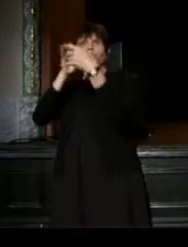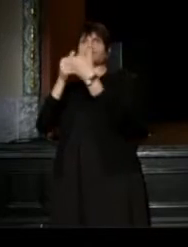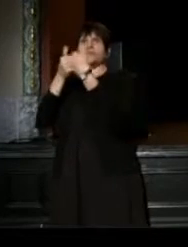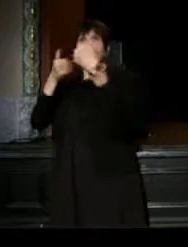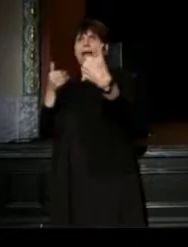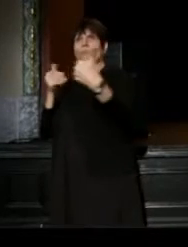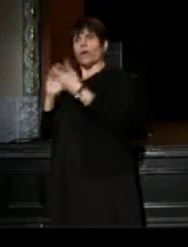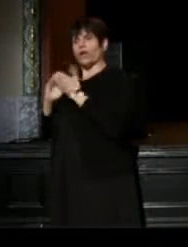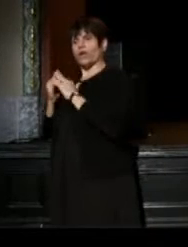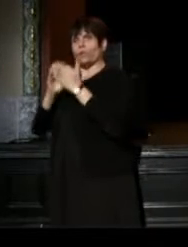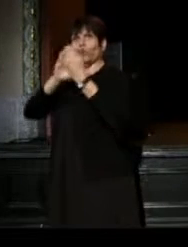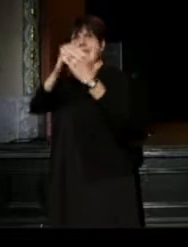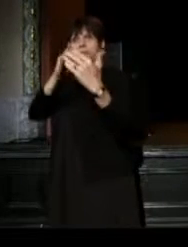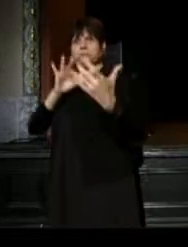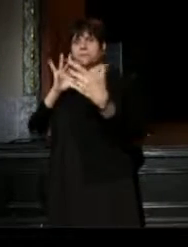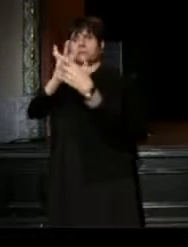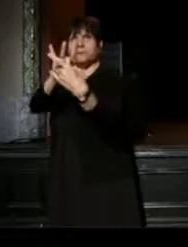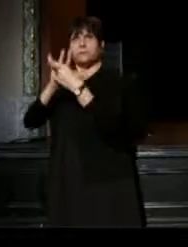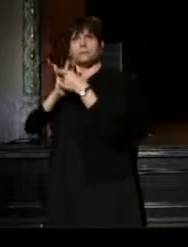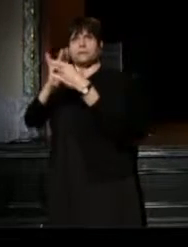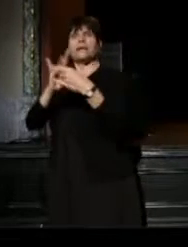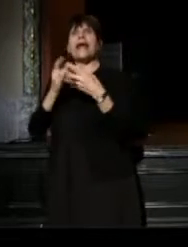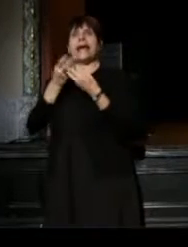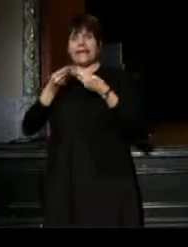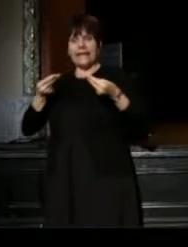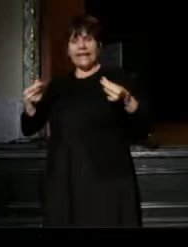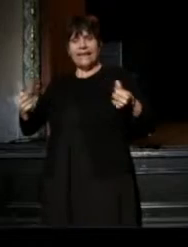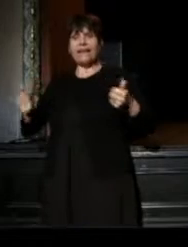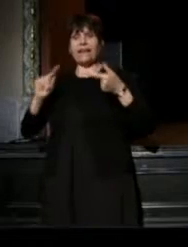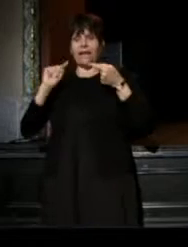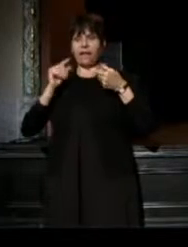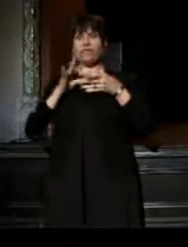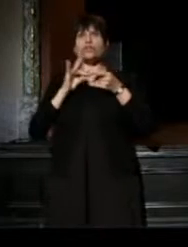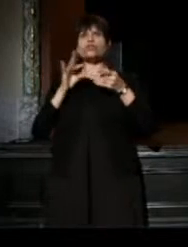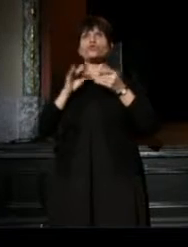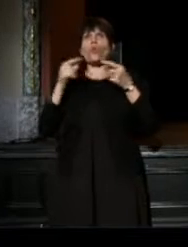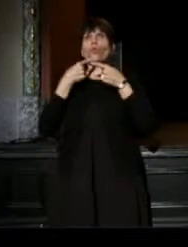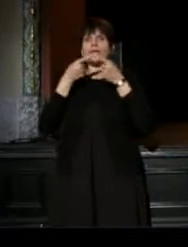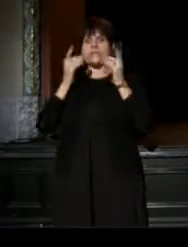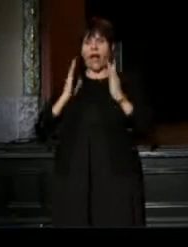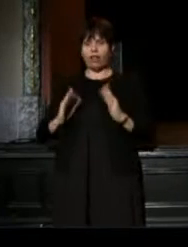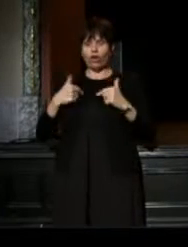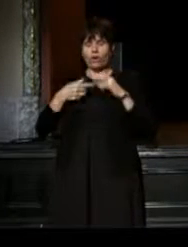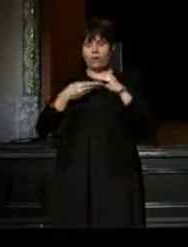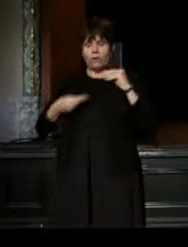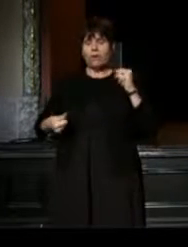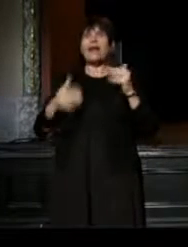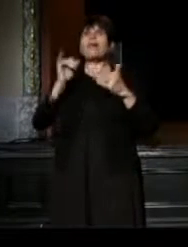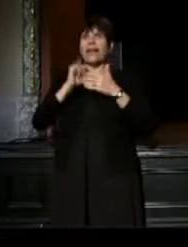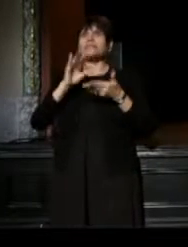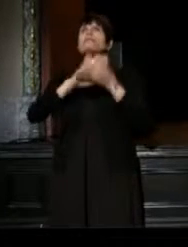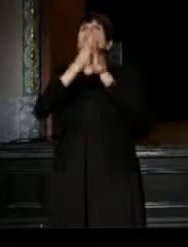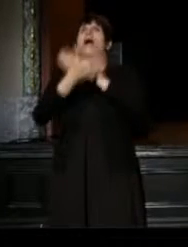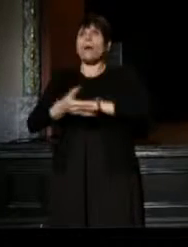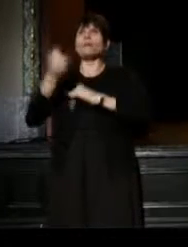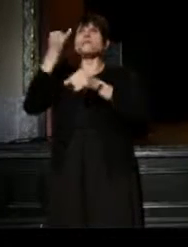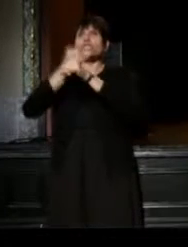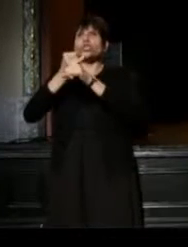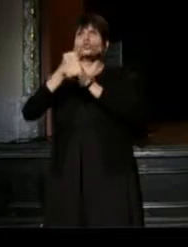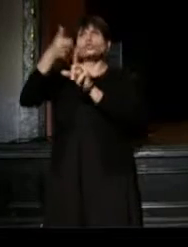and healing the storyteller along the way, had become an iconic institution on to itself,